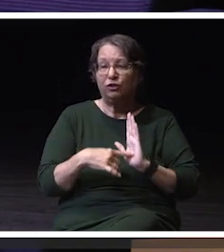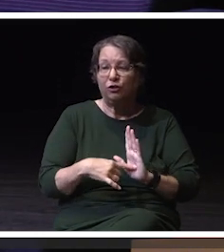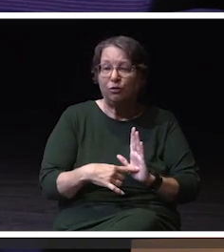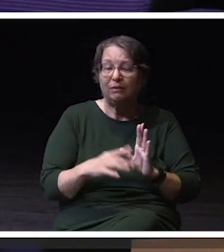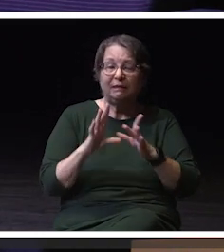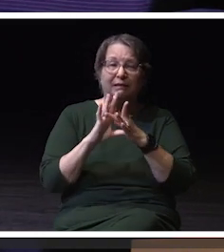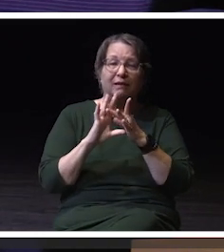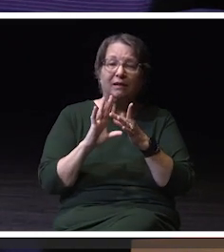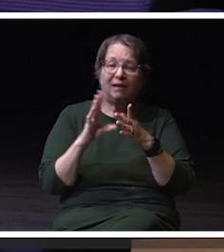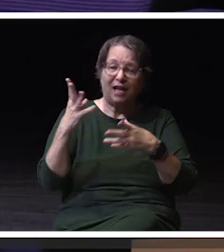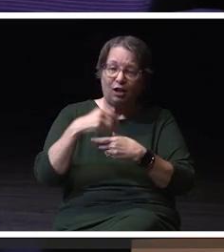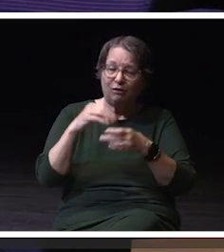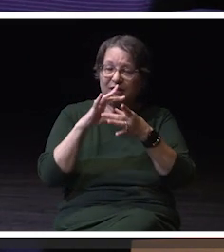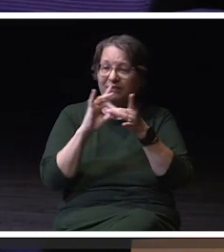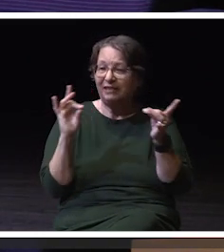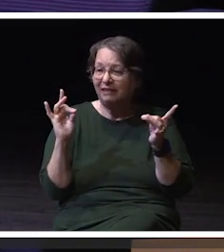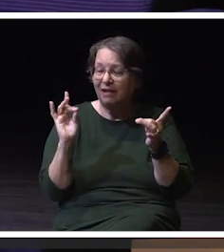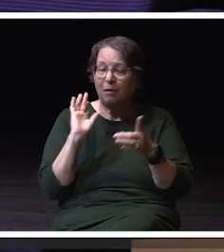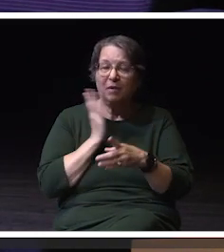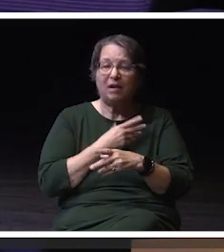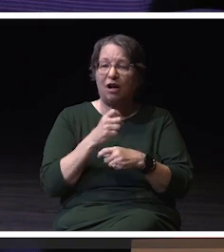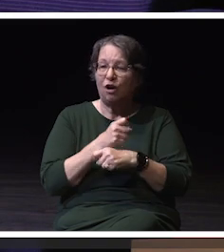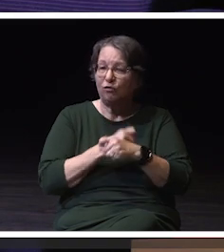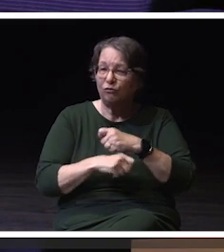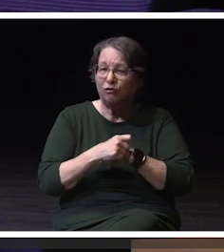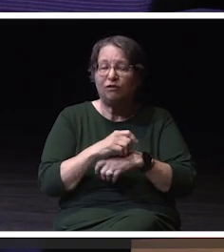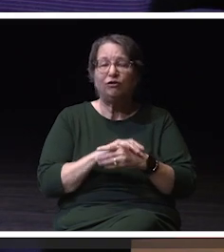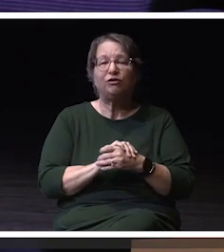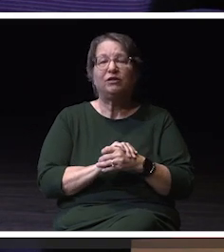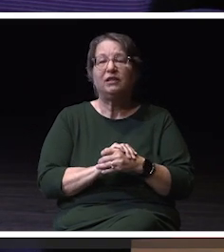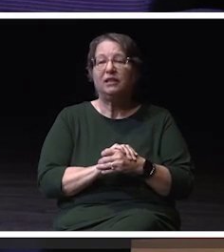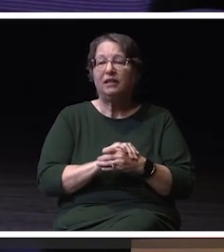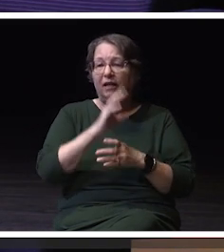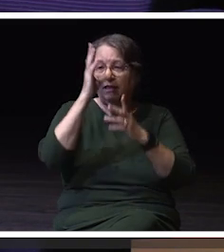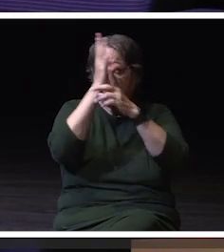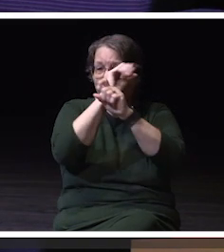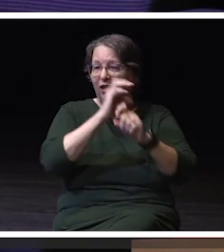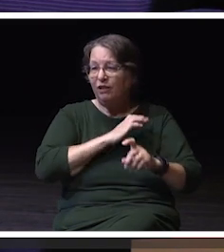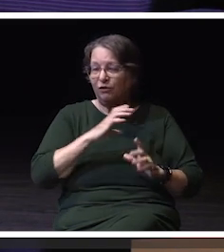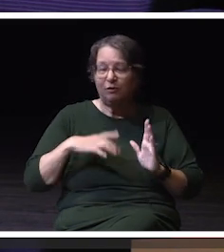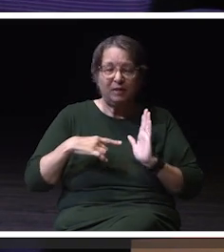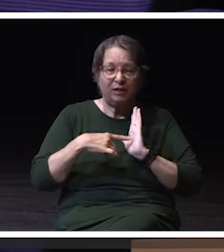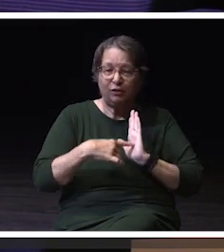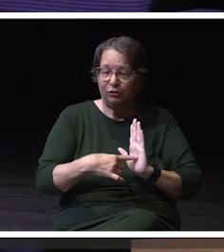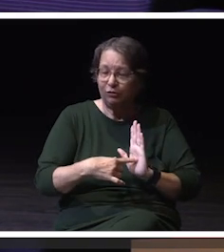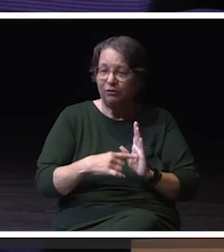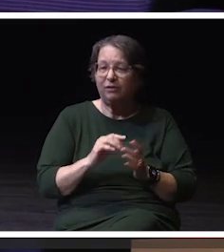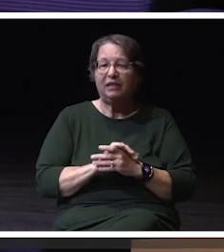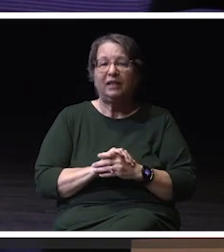it shows our structures and Chancellor's committees. It has an explore section so that you can see